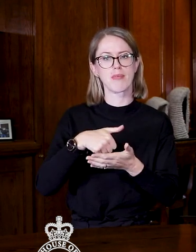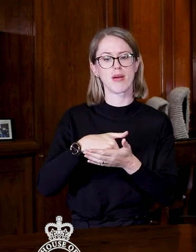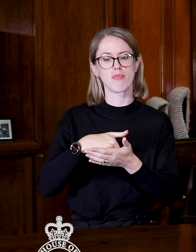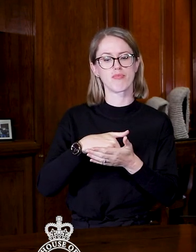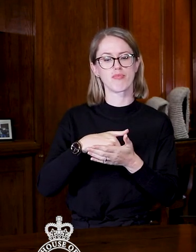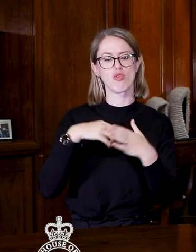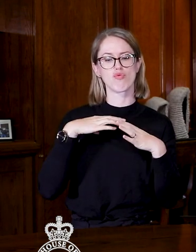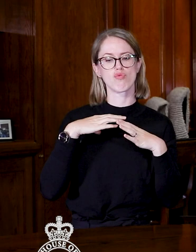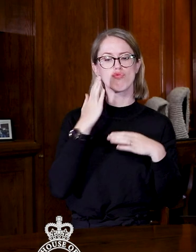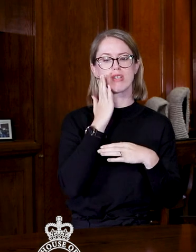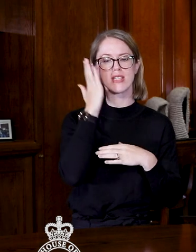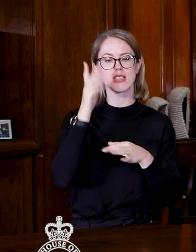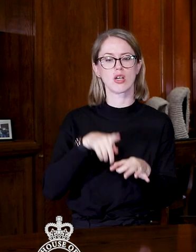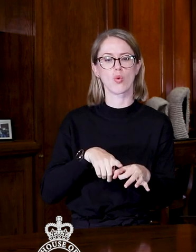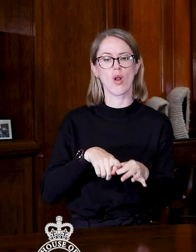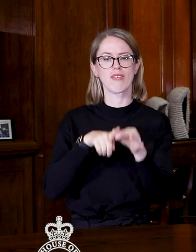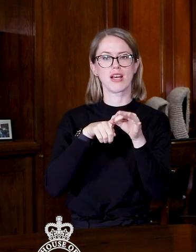qualifications for New Zealand Superannuation.